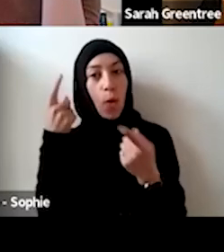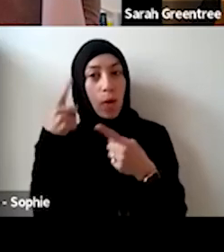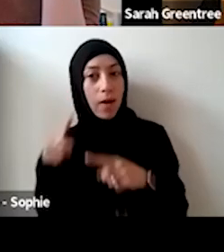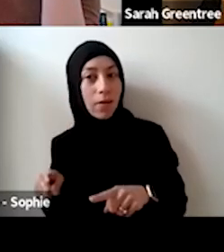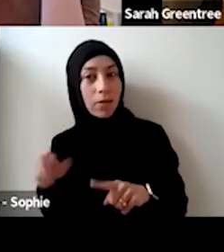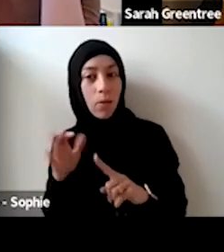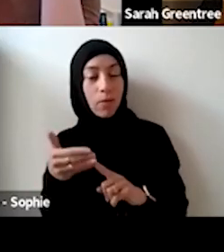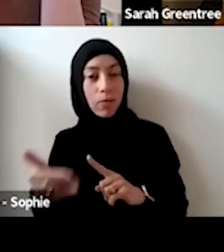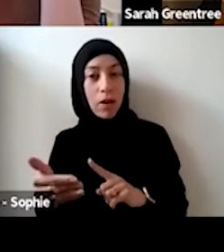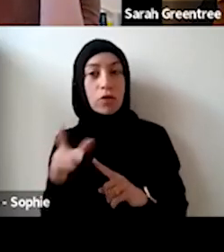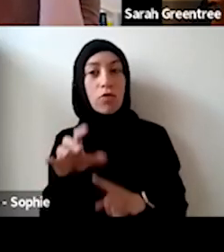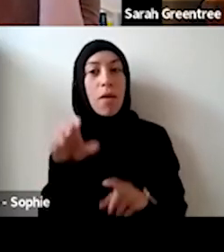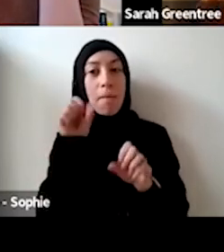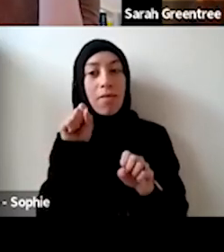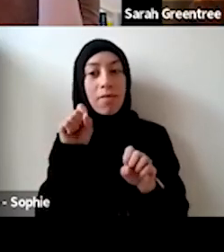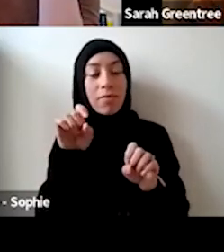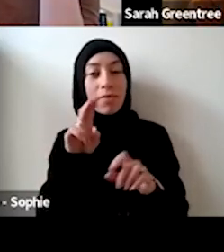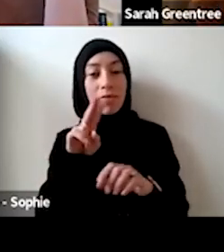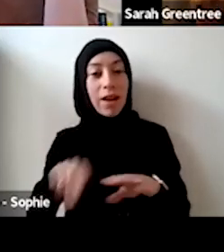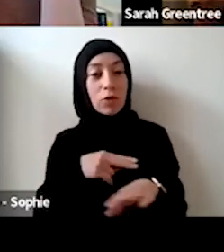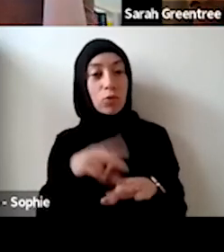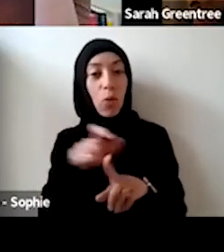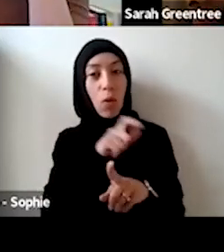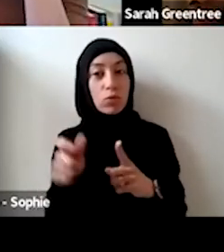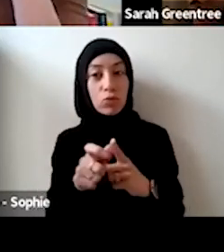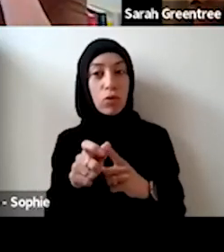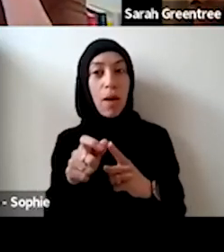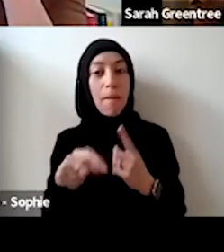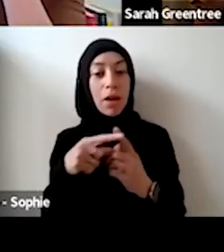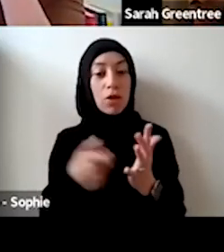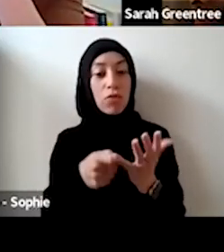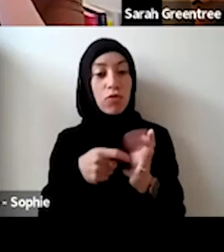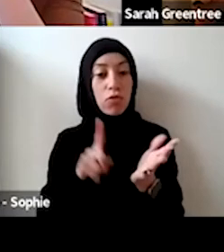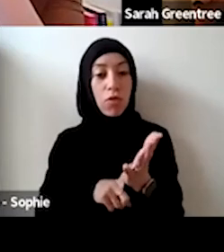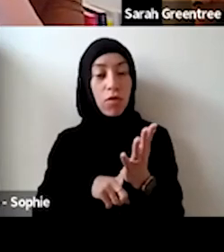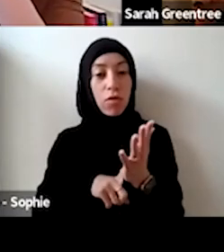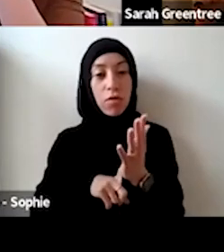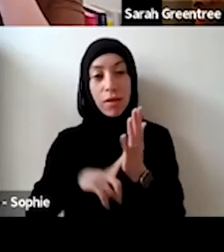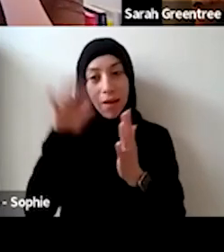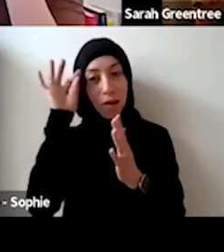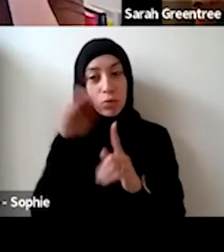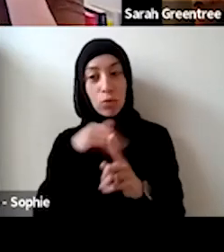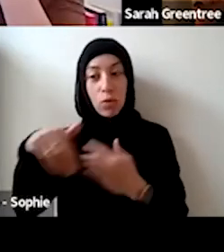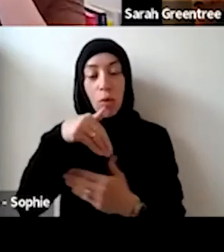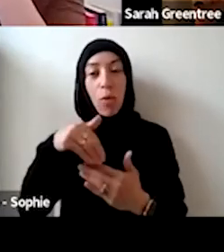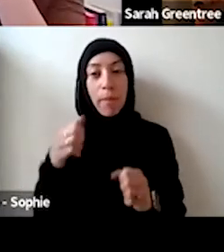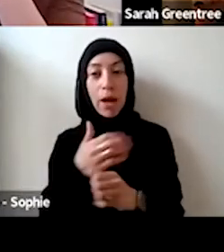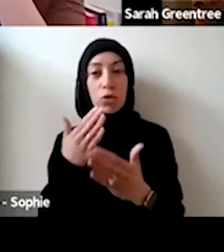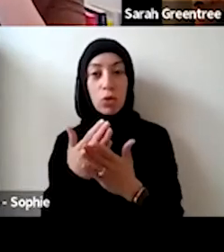policy will will be announced before these expressions of interest come in as well, and I guess that's another another is the national culture policy is announced before the expressions of interest come in as